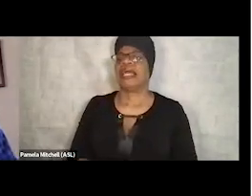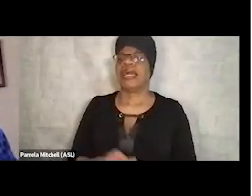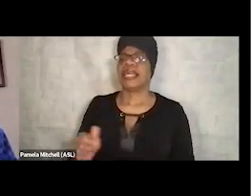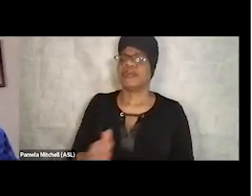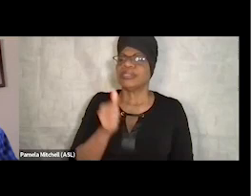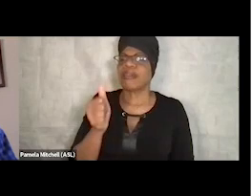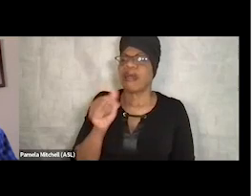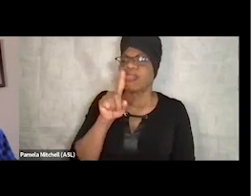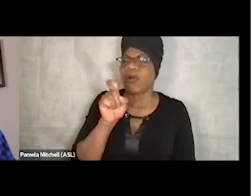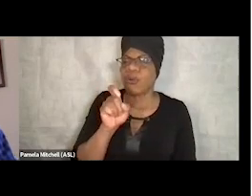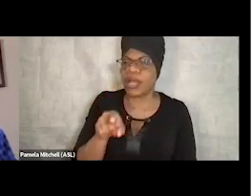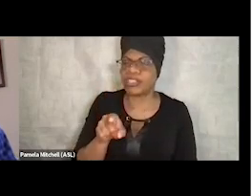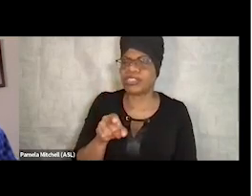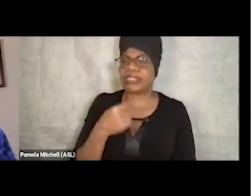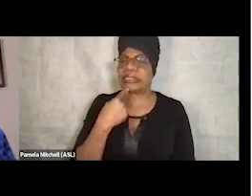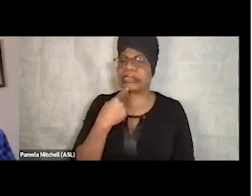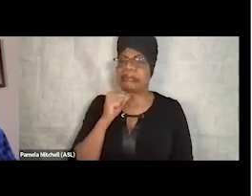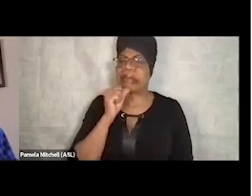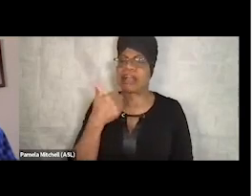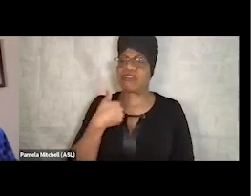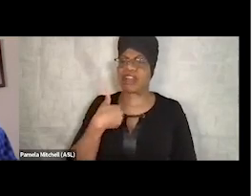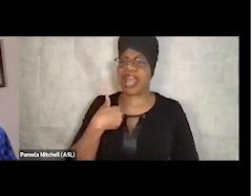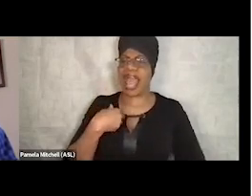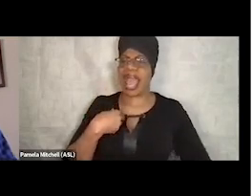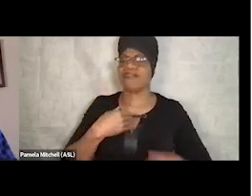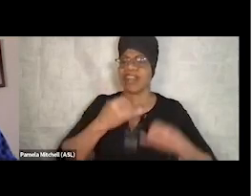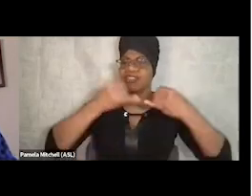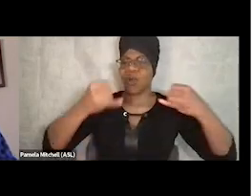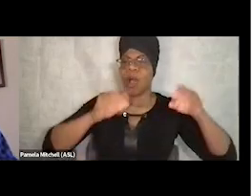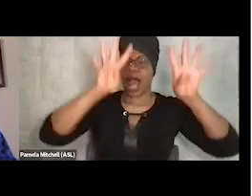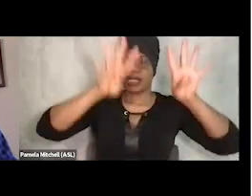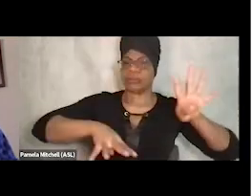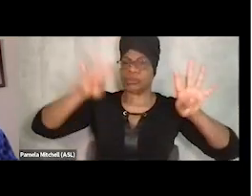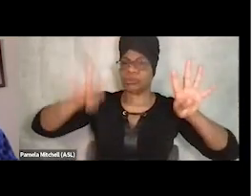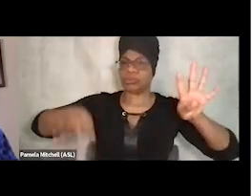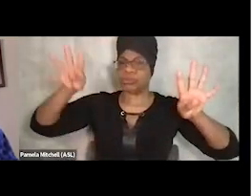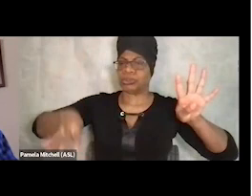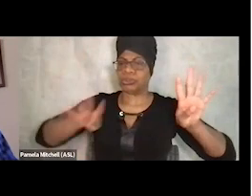you know, there's not gonna be razor wire around this campus anymore. How are you gonna keep the community safe?